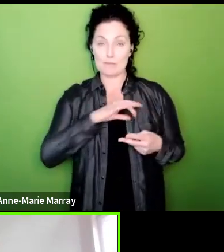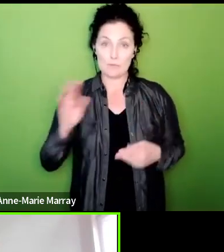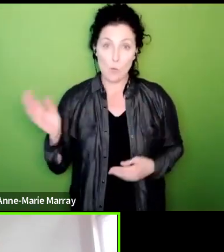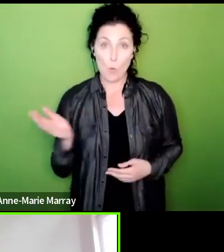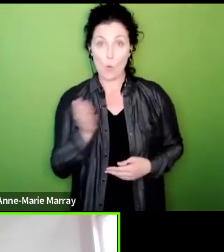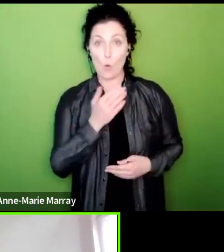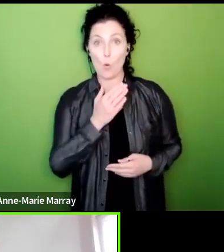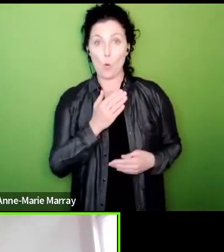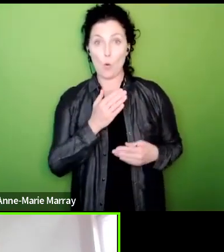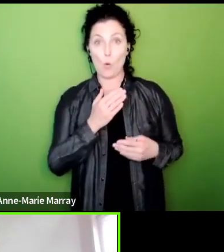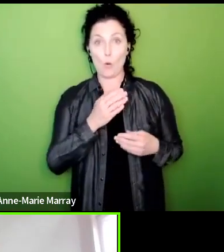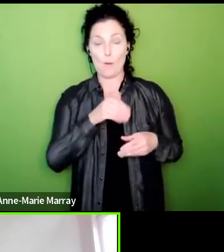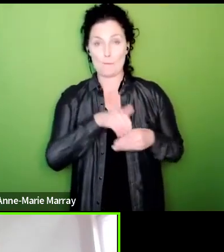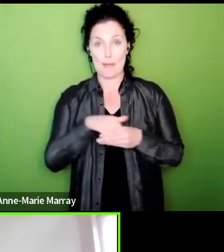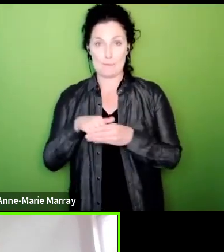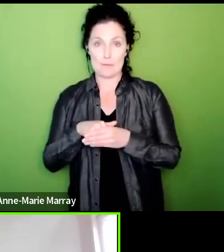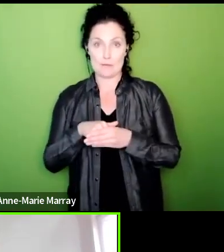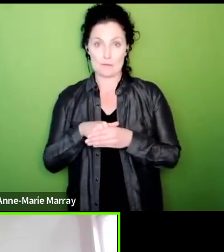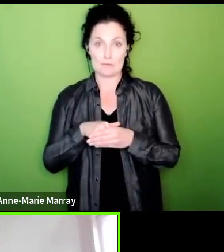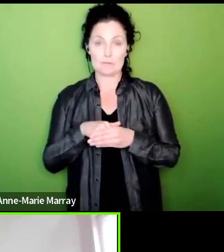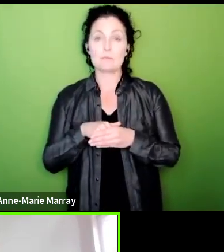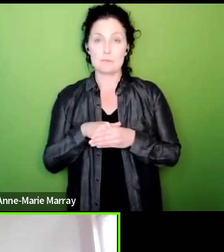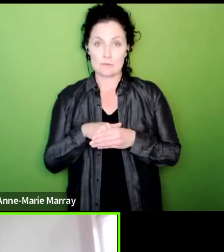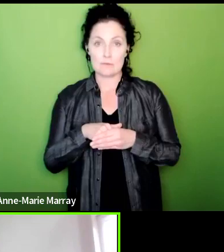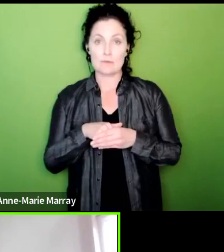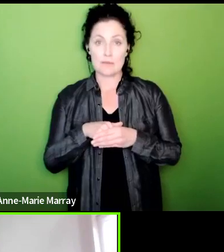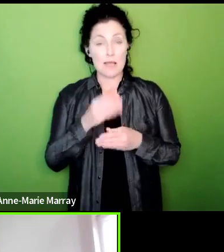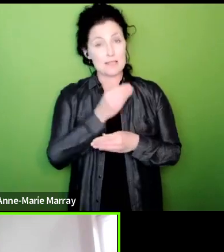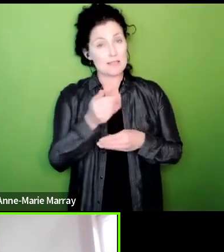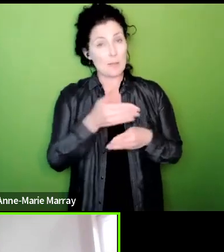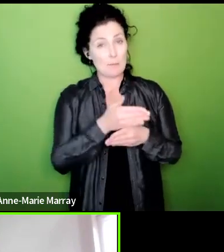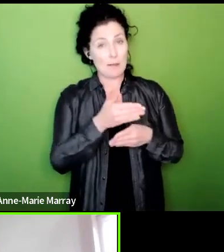some members will be asked to take more action than others and I hope that why everybody can